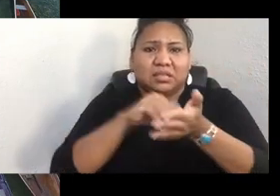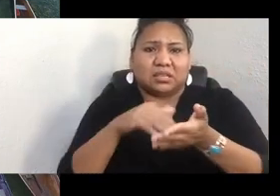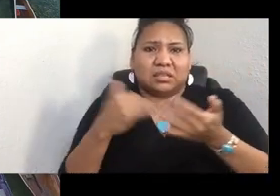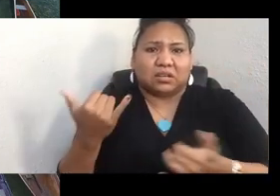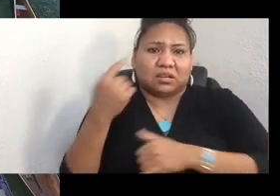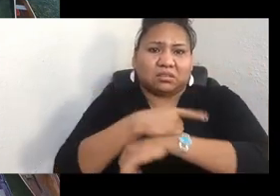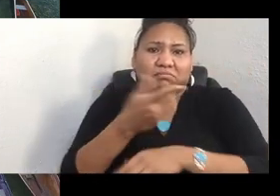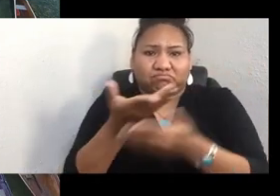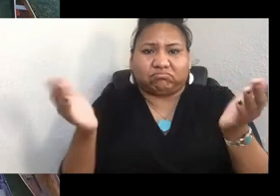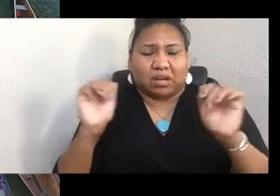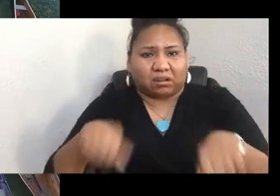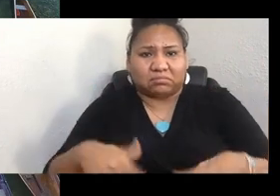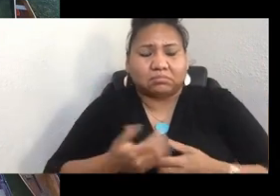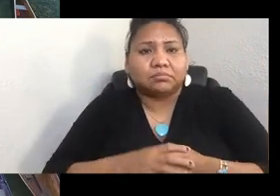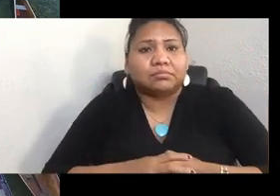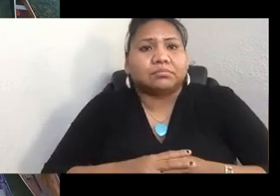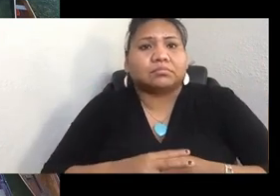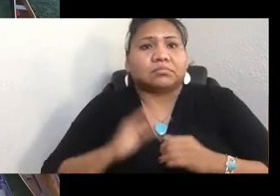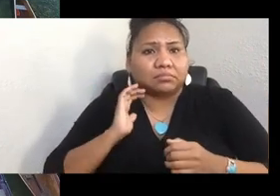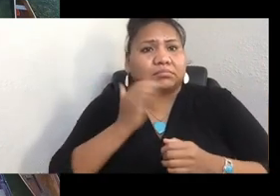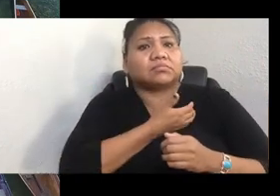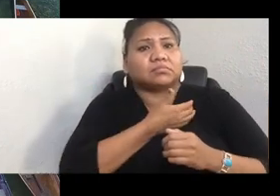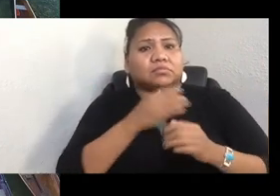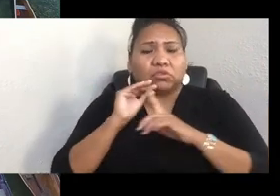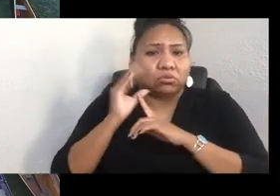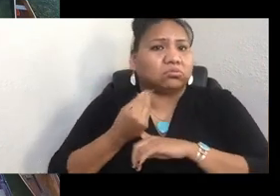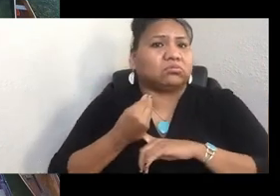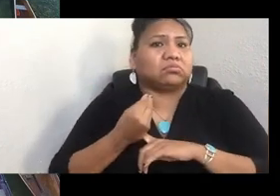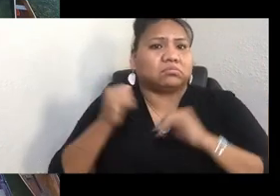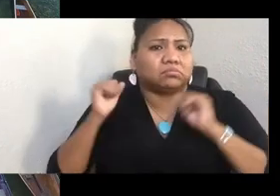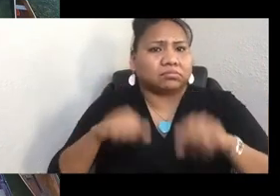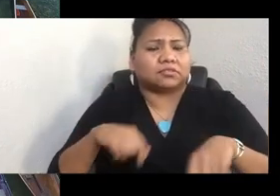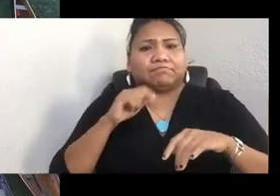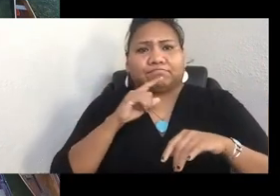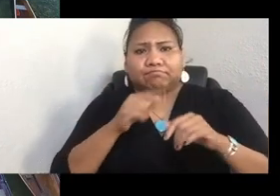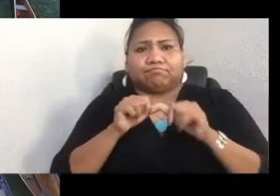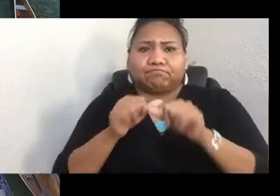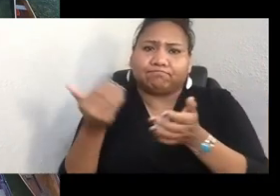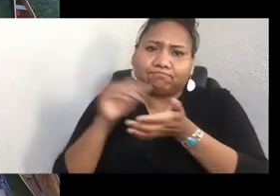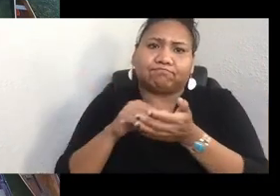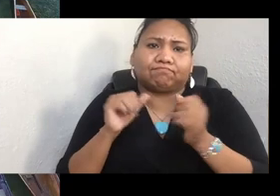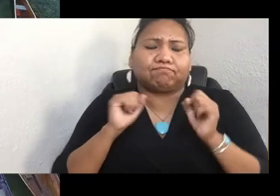Our cultures can be rebuilt, revitalized, reawakened, and it's happening.